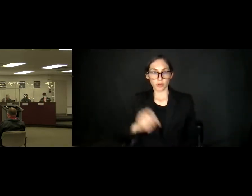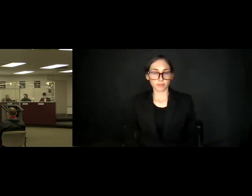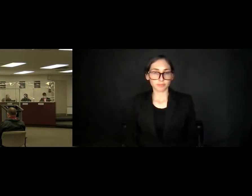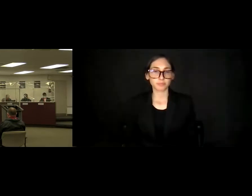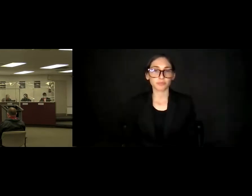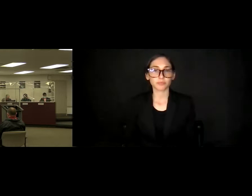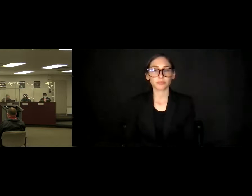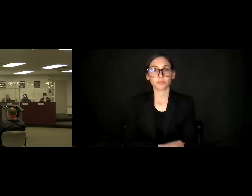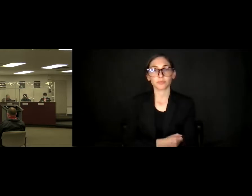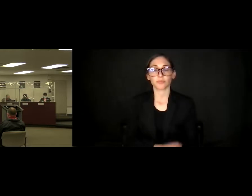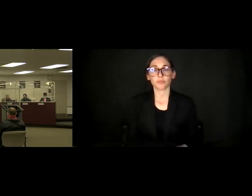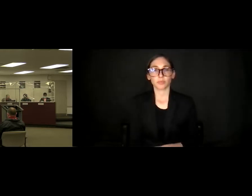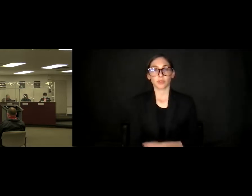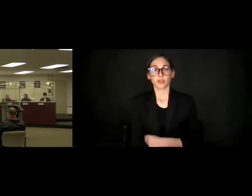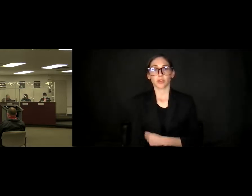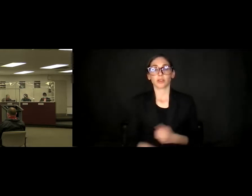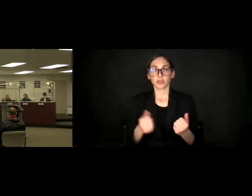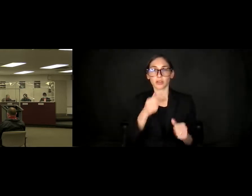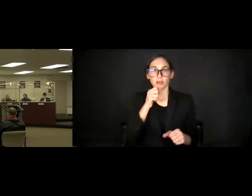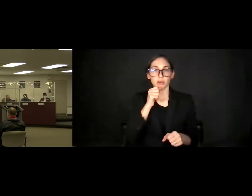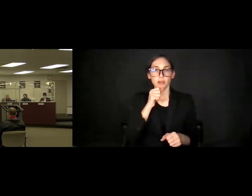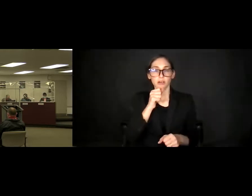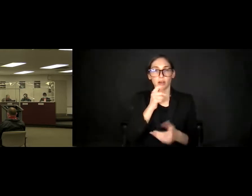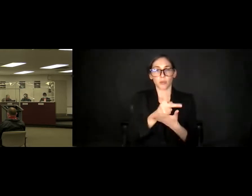Approval of the Side Letter of Agreement Between Antelope Valley Community College District